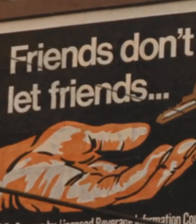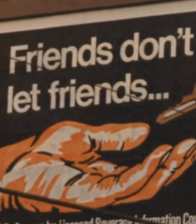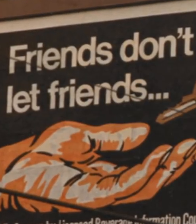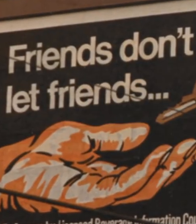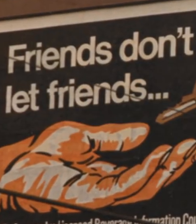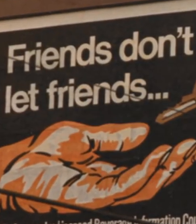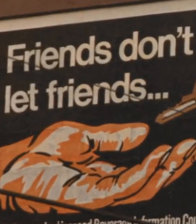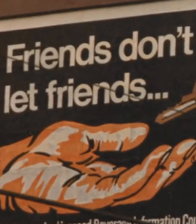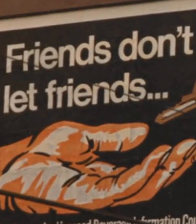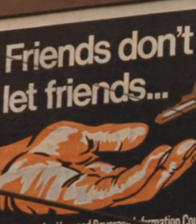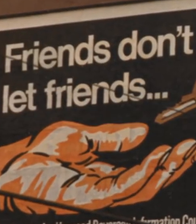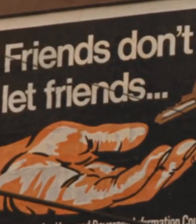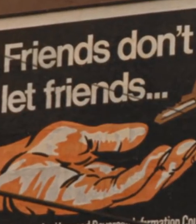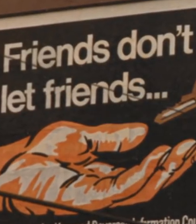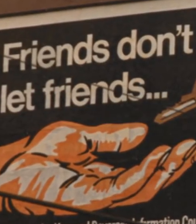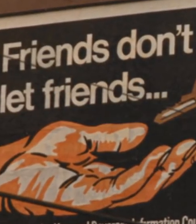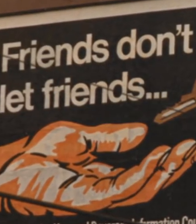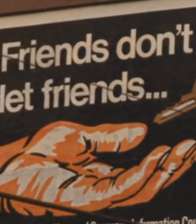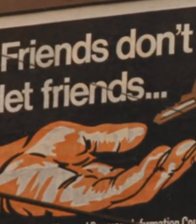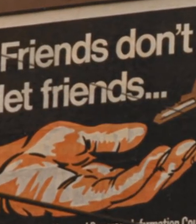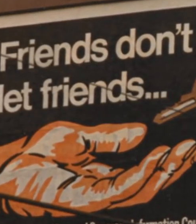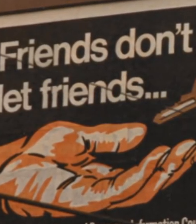With that message, that framing,